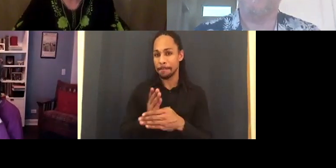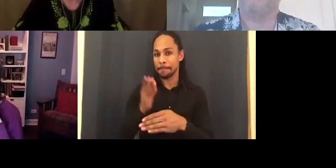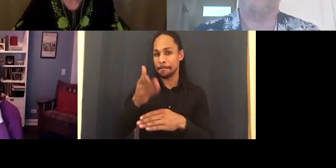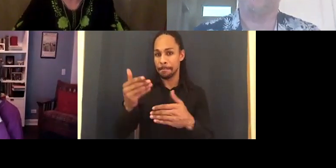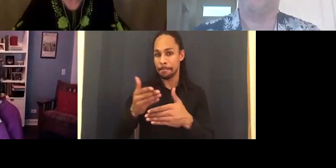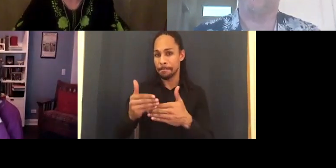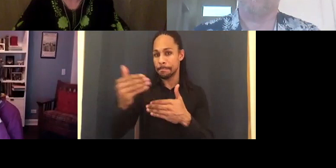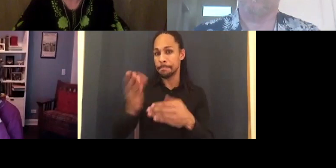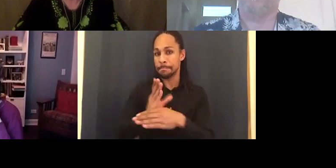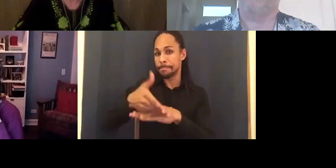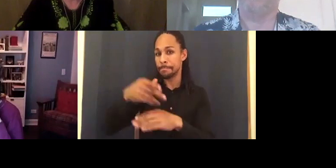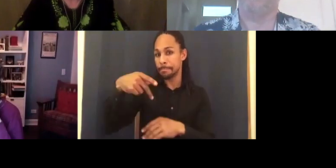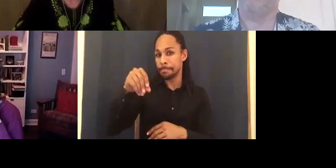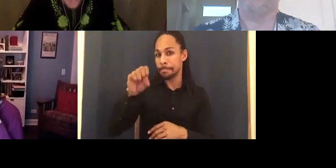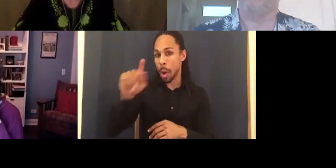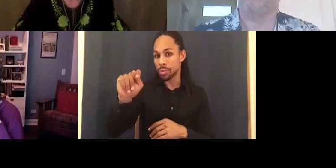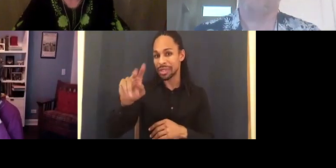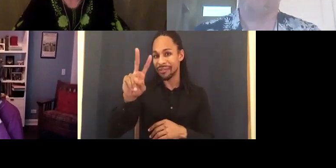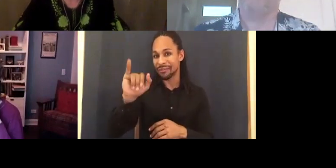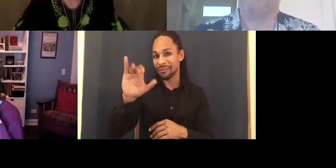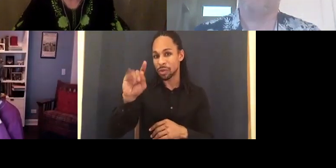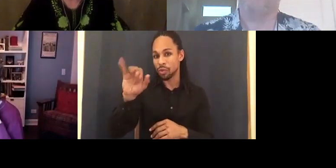and when time became money. The mechanization of industry was